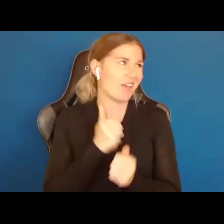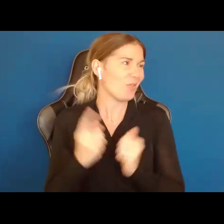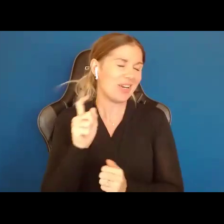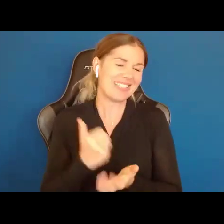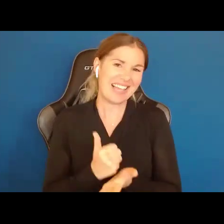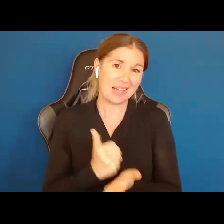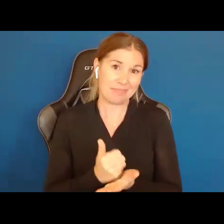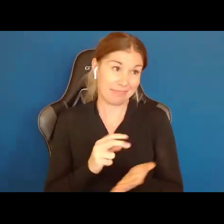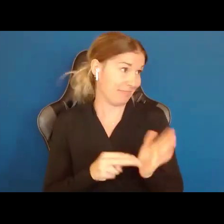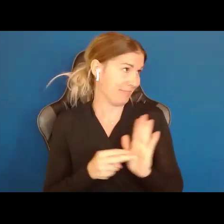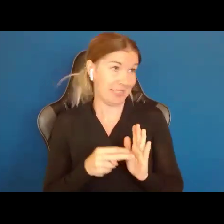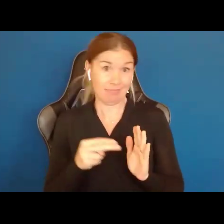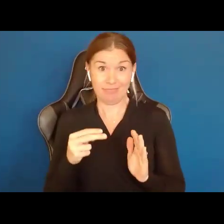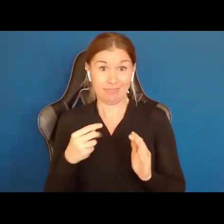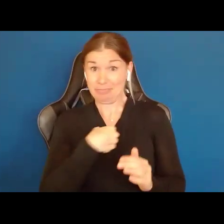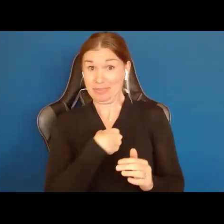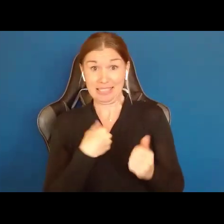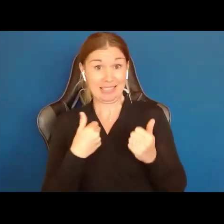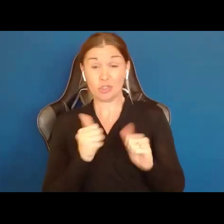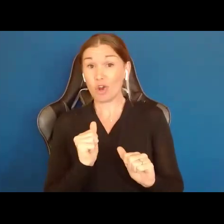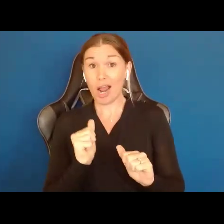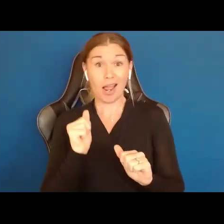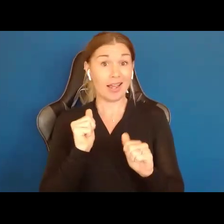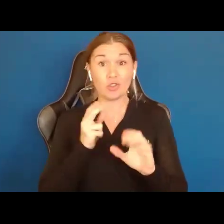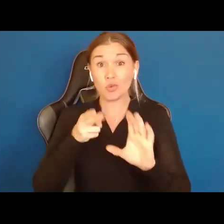on the Webinar, I had to register, I had to figure out all these things. It took me forever to get on.